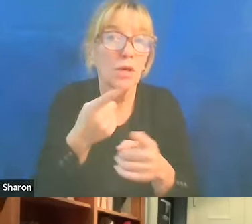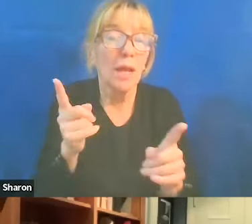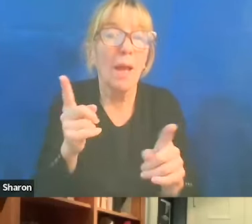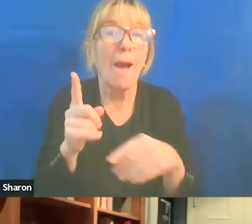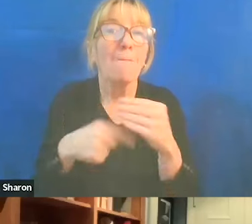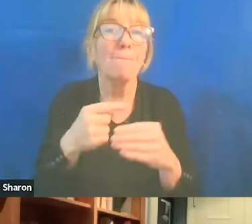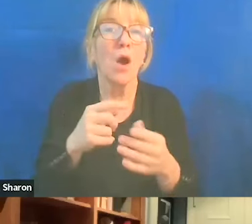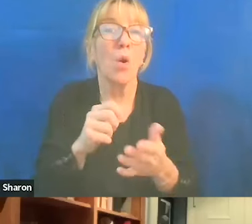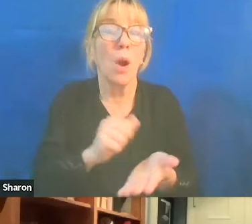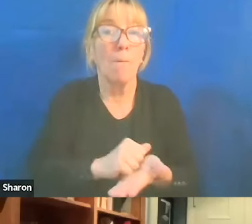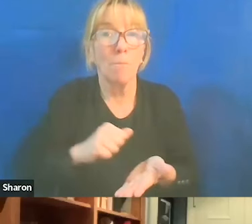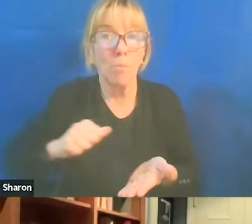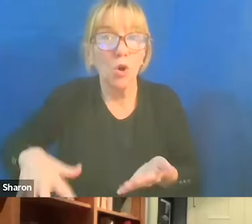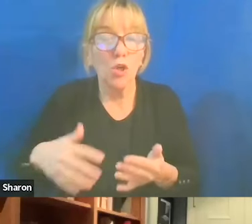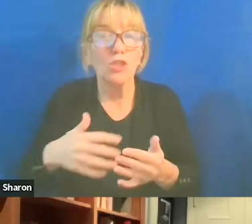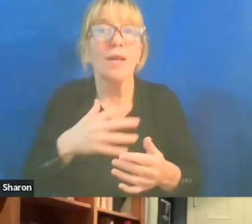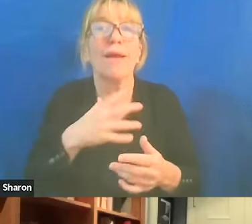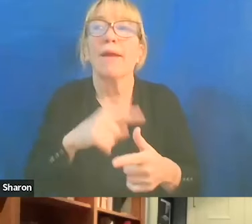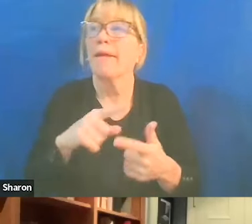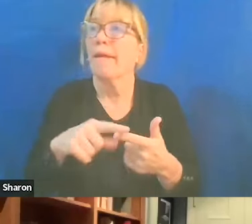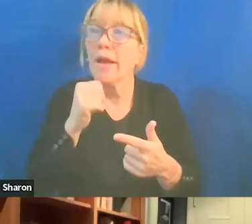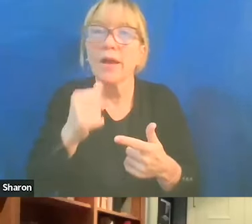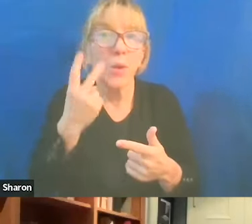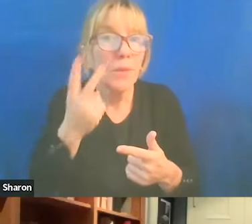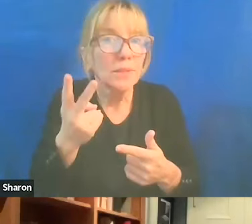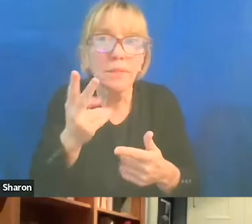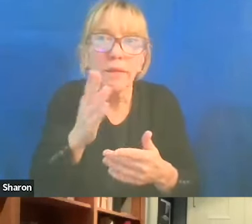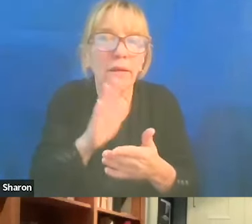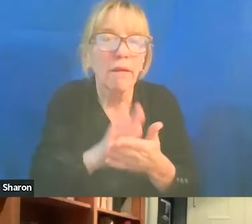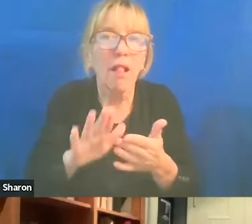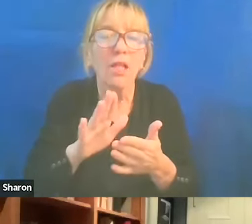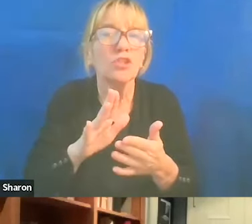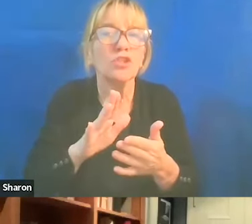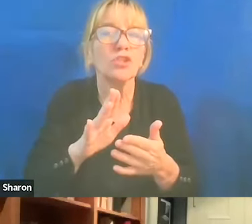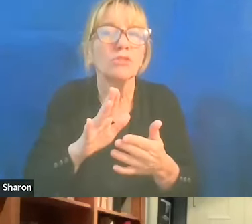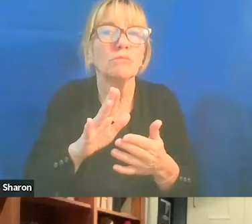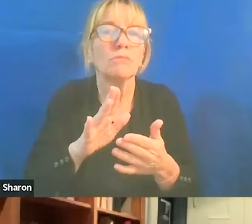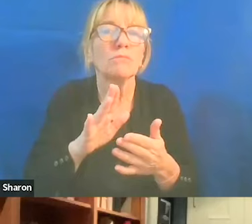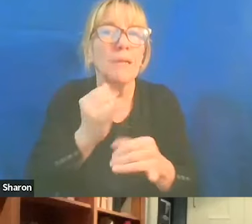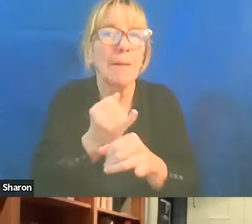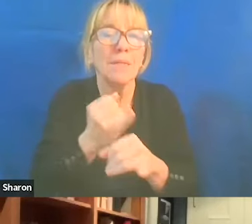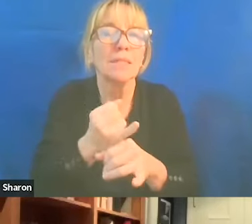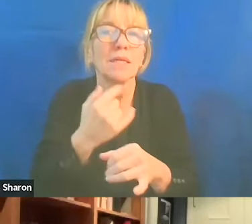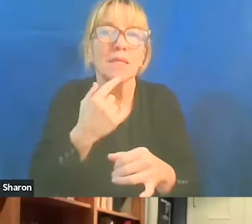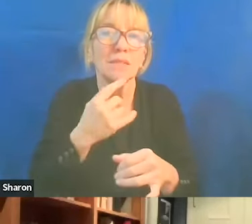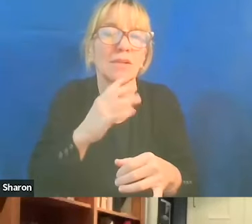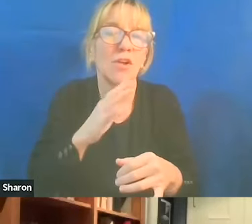I don't see campuses saying, you know, leave aside the 501(c)(3) problems. You know, you should be opposing Trump.